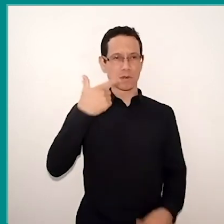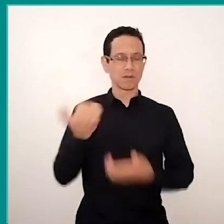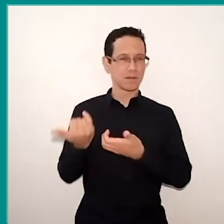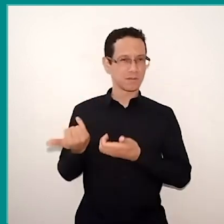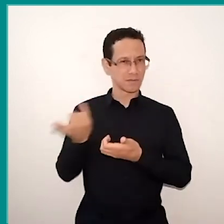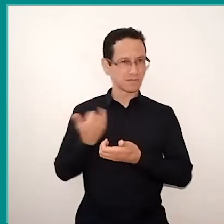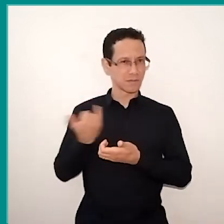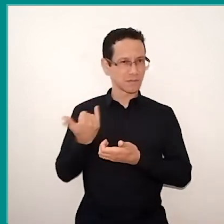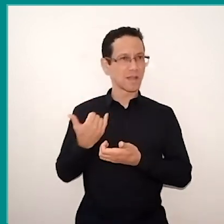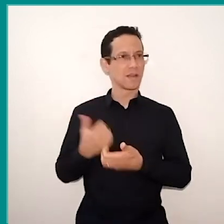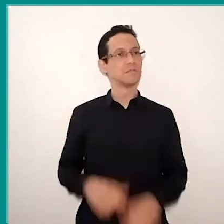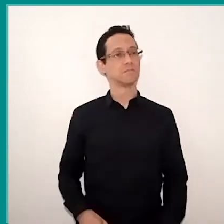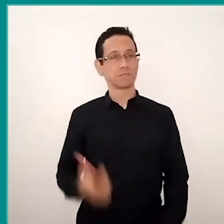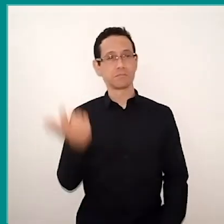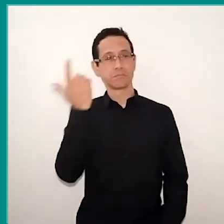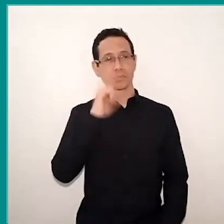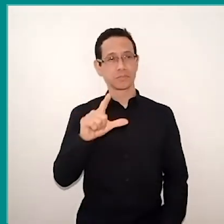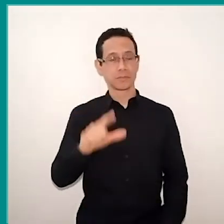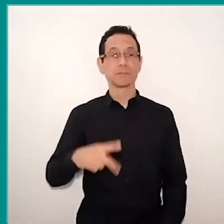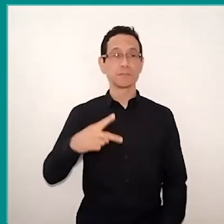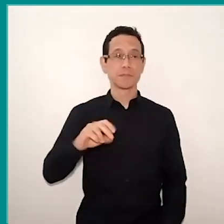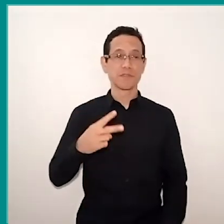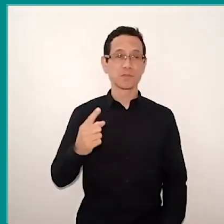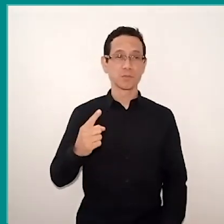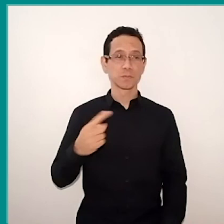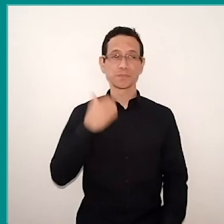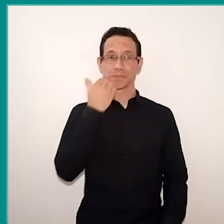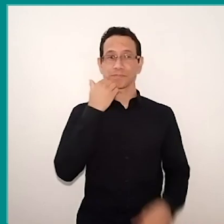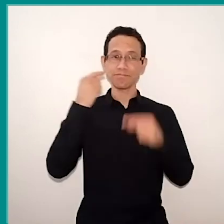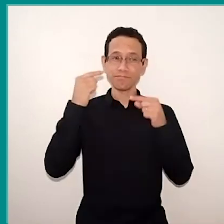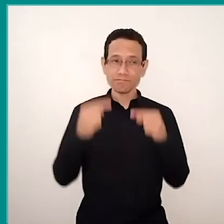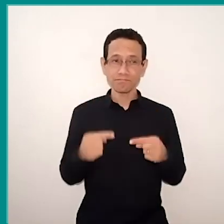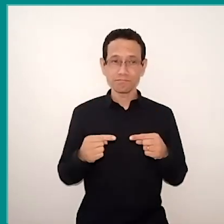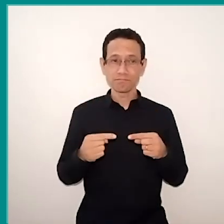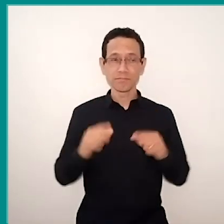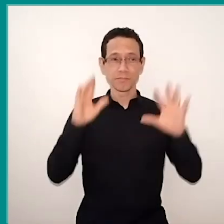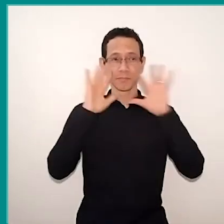And finally, in 2021, the challenge with my students is to think about fake news.